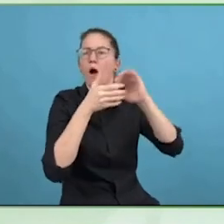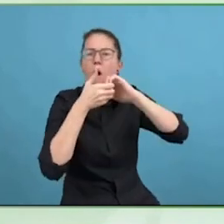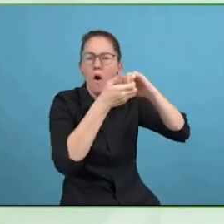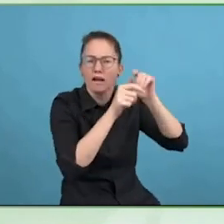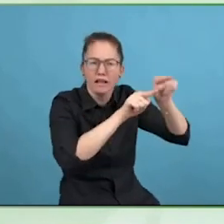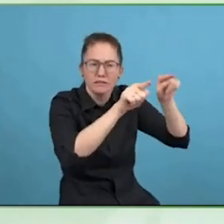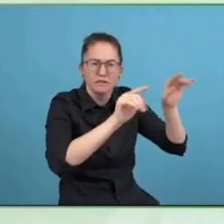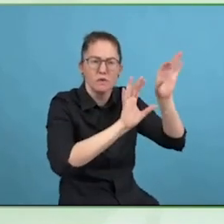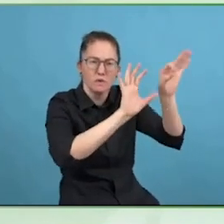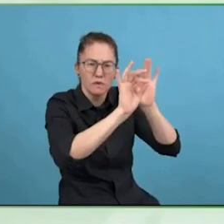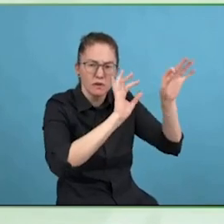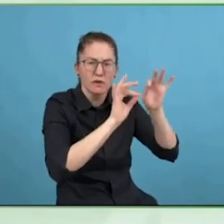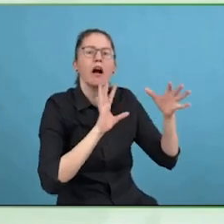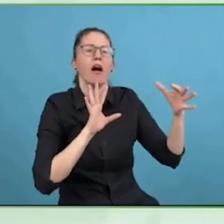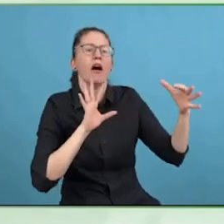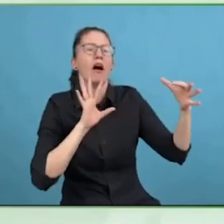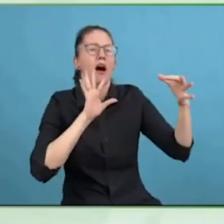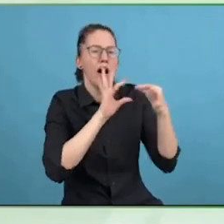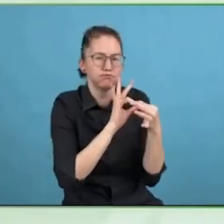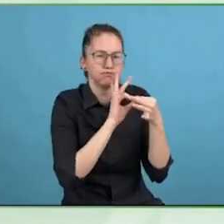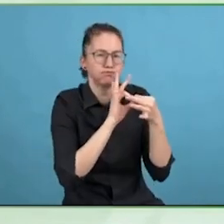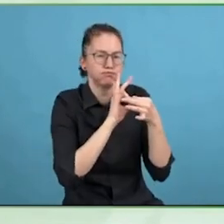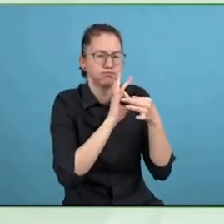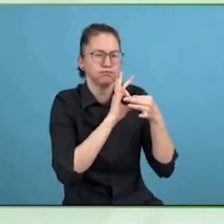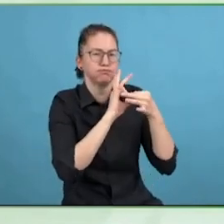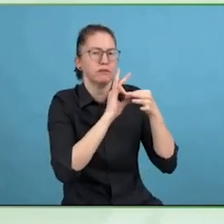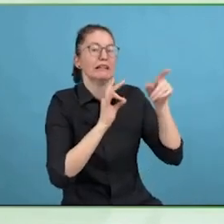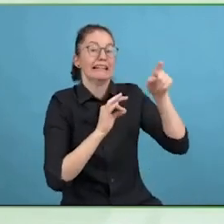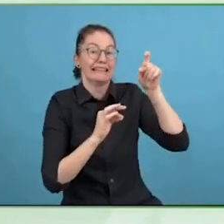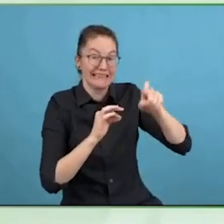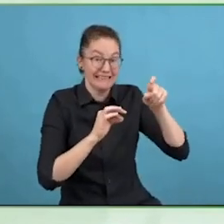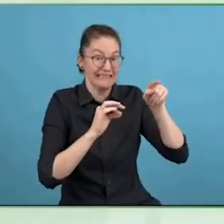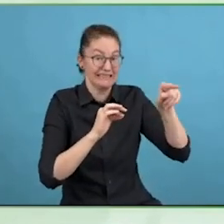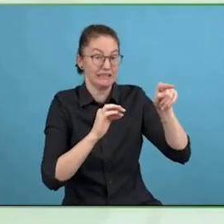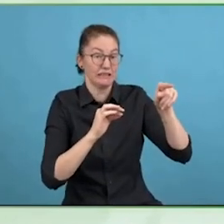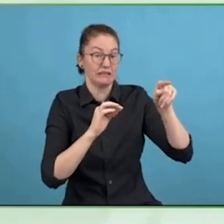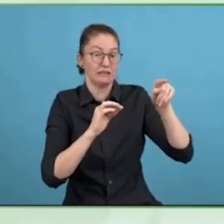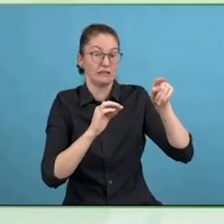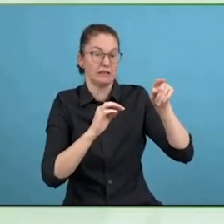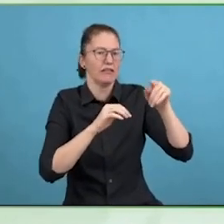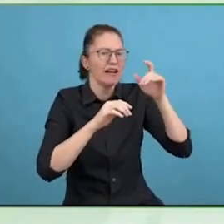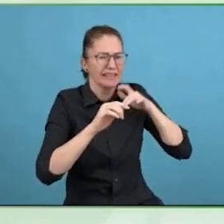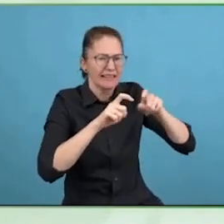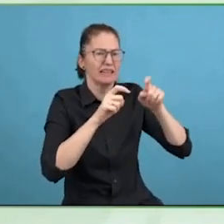At that point will tell us if we are in the right organisation to lead a chapter.